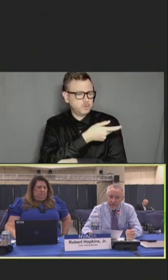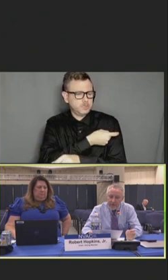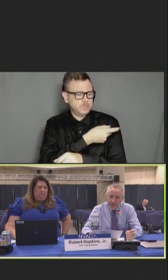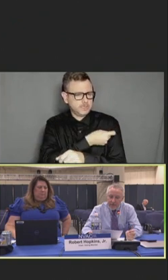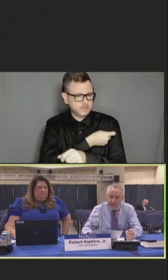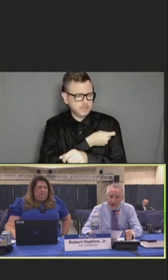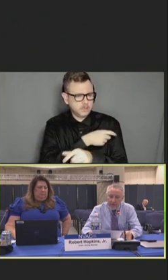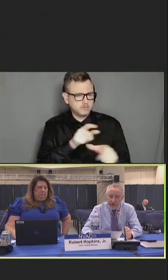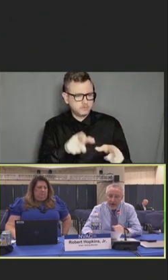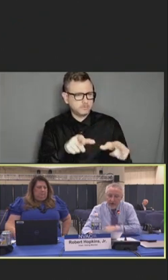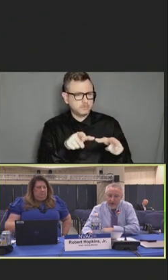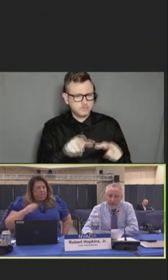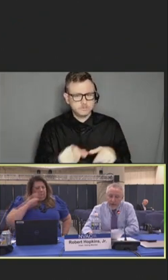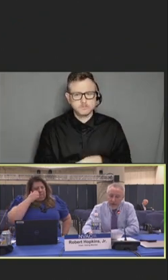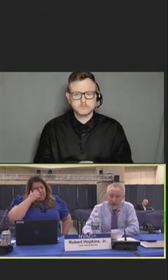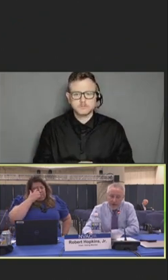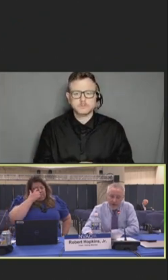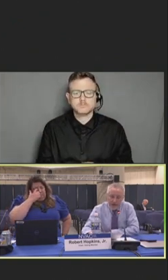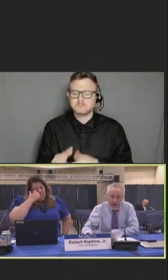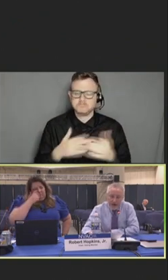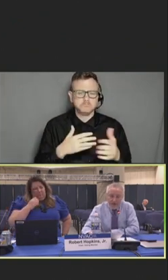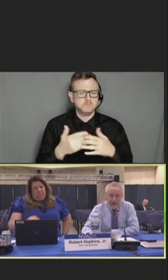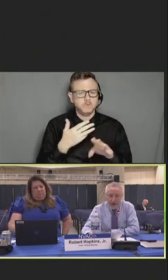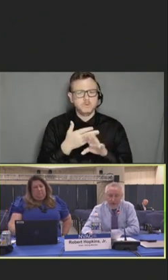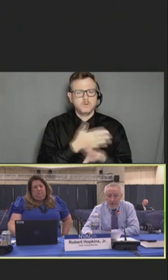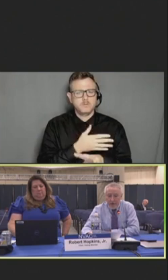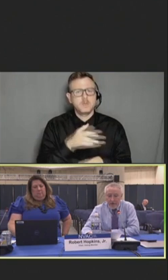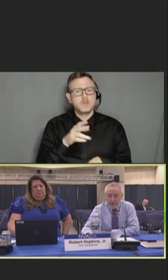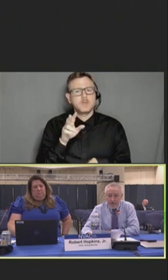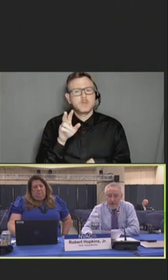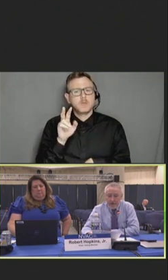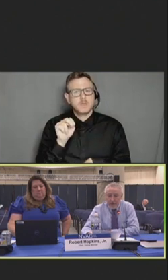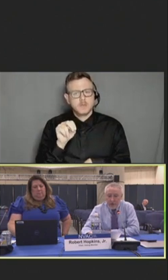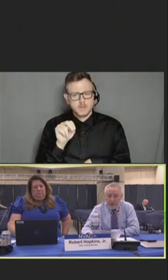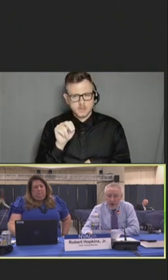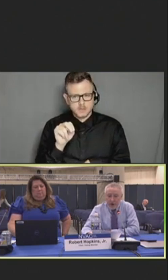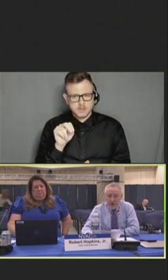Even before the COVID-19 pandemic, the National Academy of Medicine found that burnout had